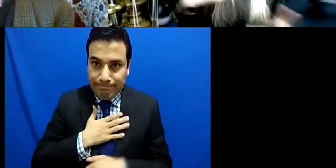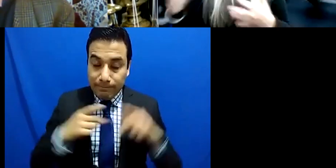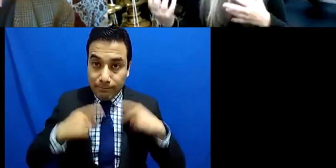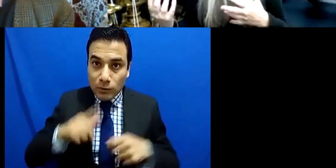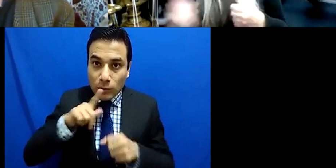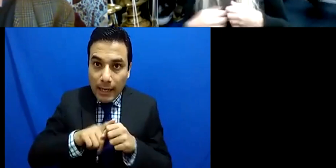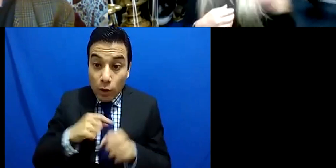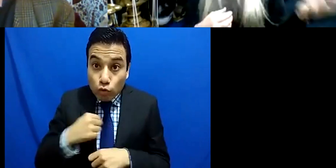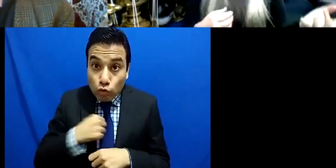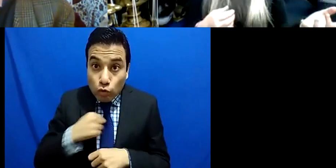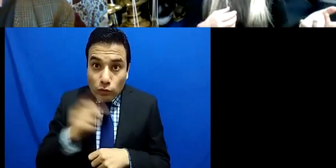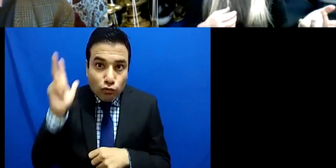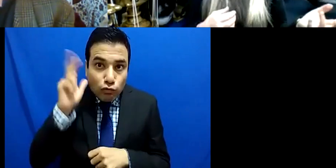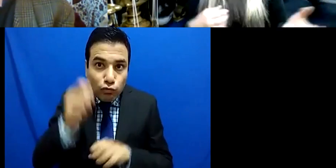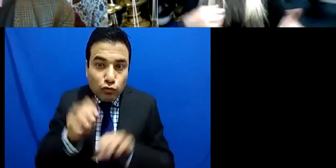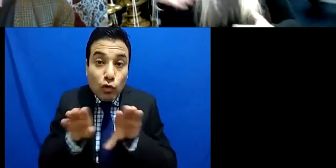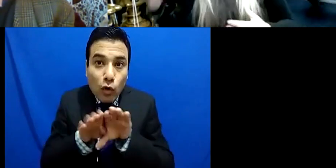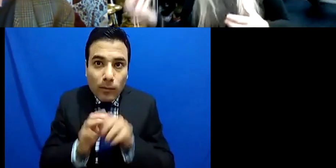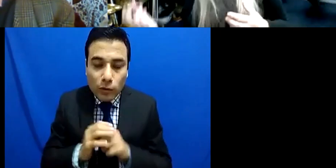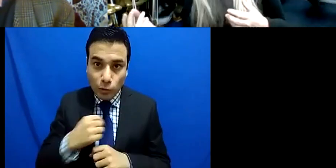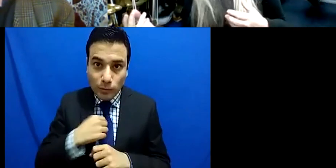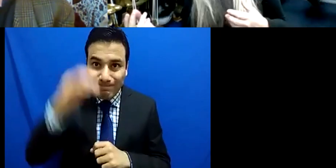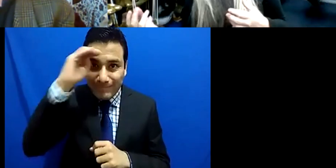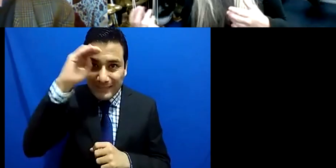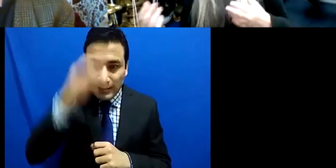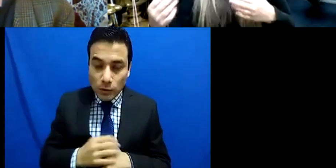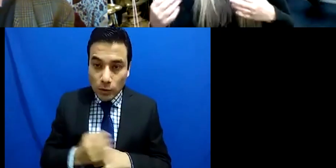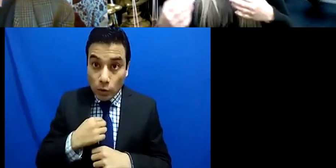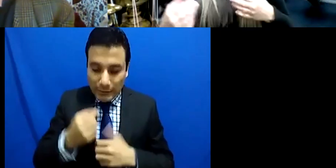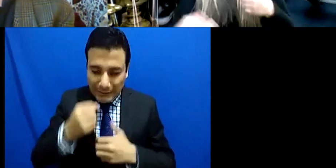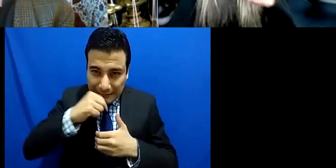some things don't sometimes you get bad reviews sometimes you get good reviews but each time you